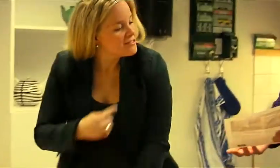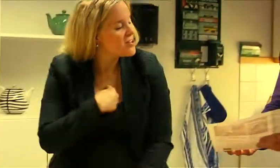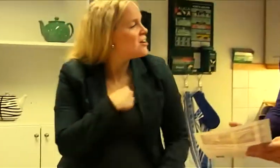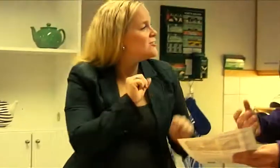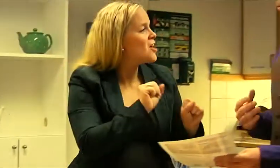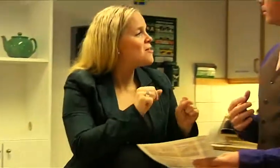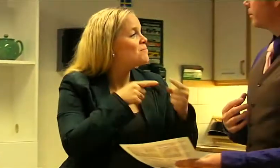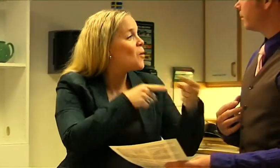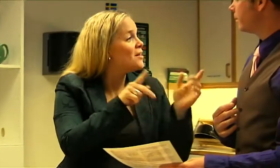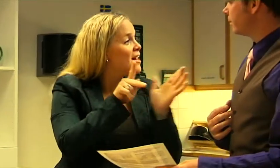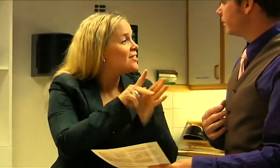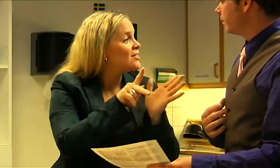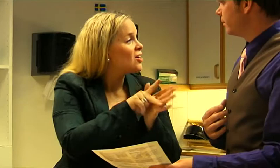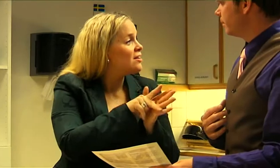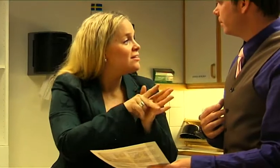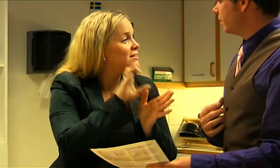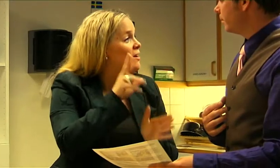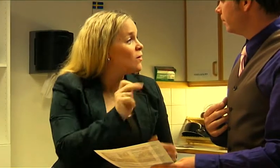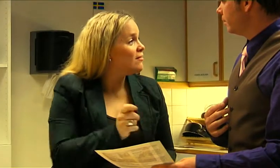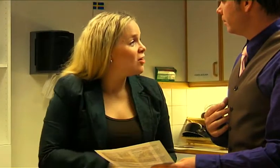I'm gonna run as counter candidate for SDR's president.